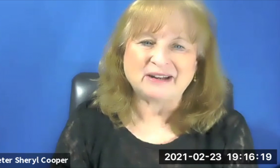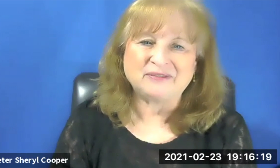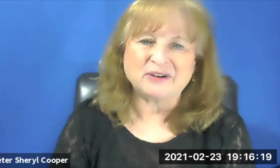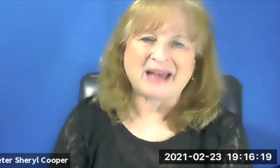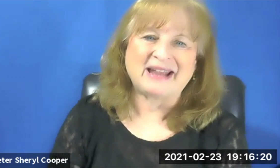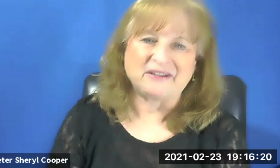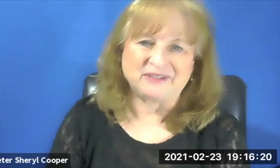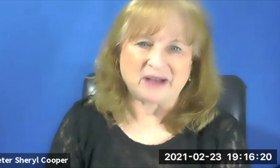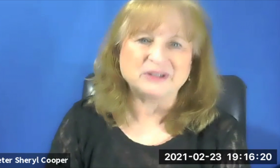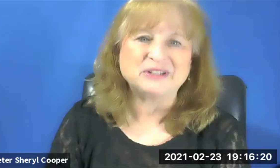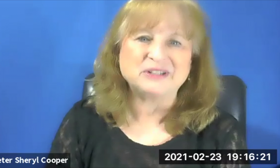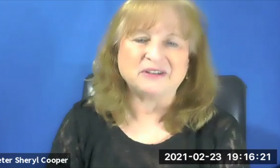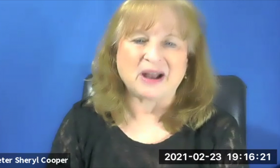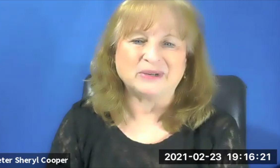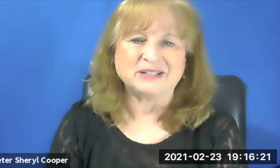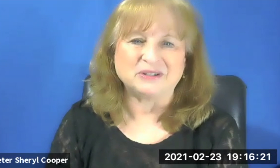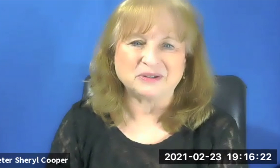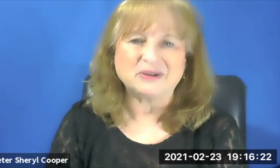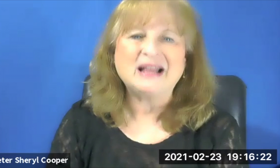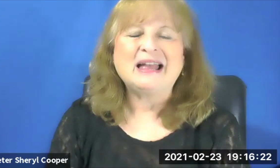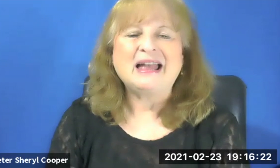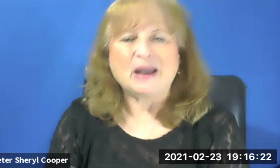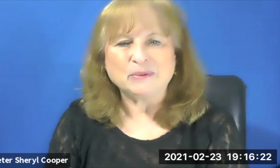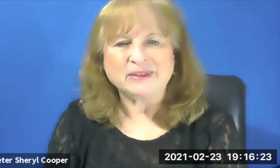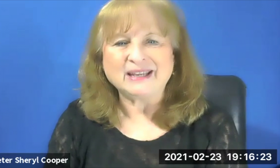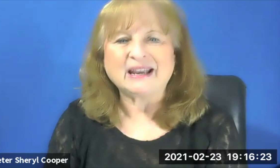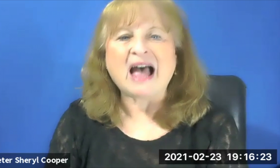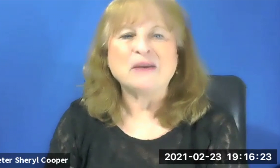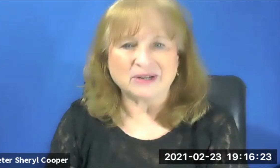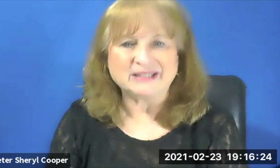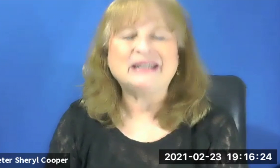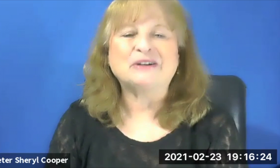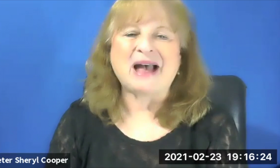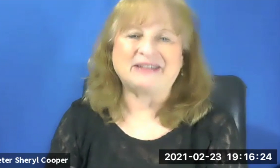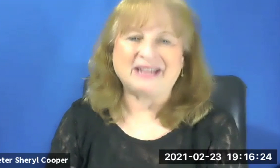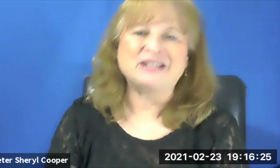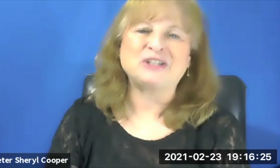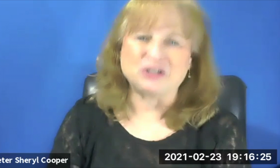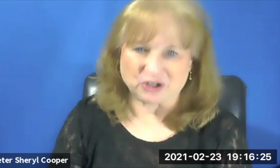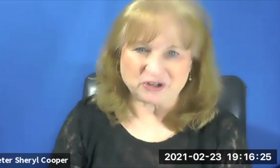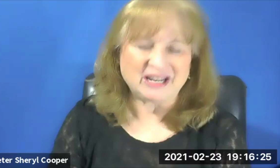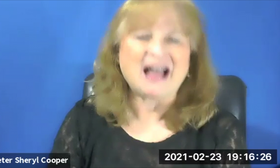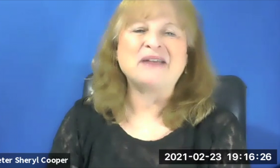We chatted about a half an hour to figure out what to do. And we were thinking: I wanted to hear about his journey.